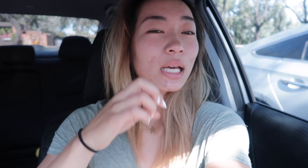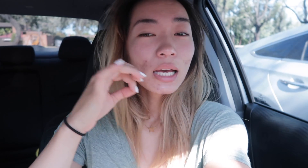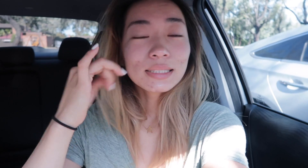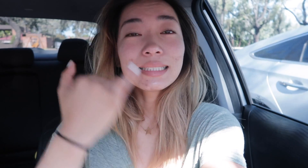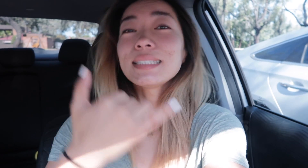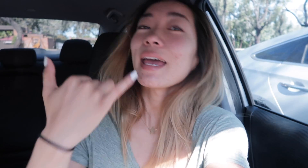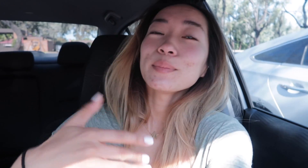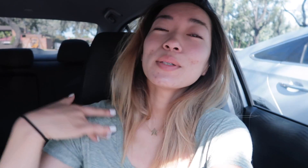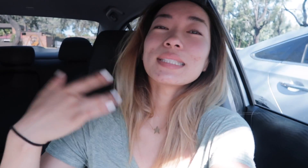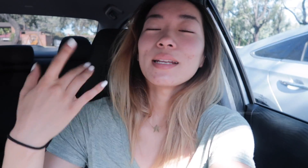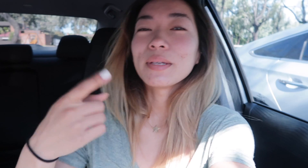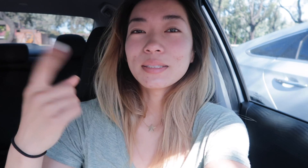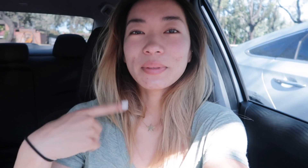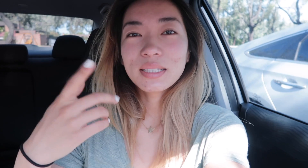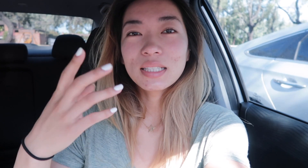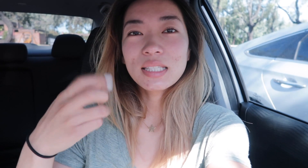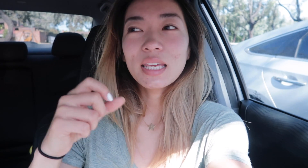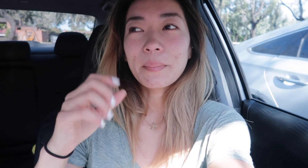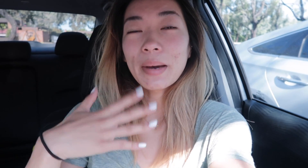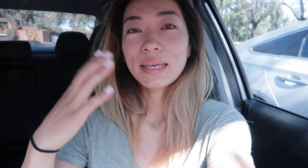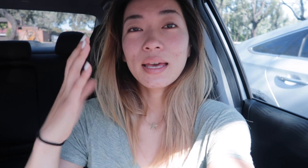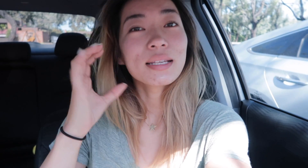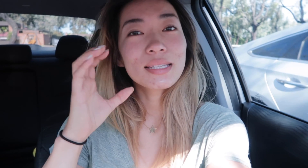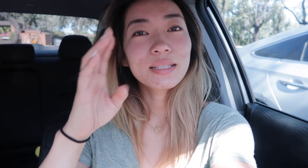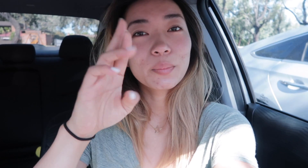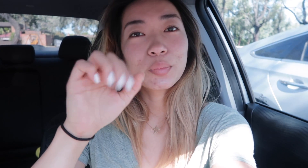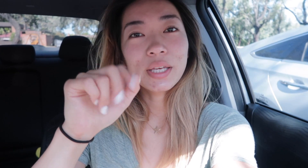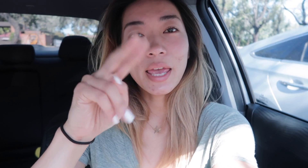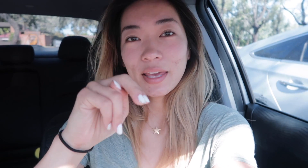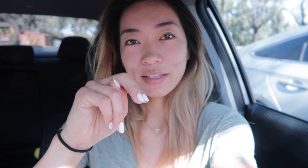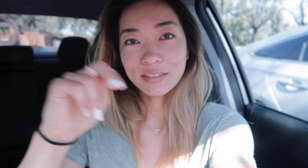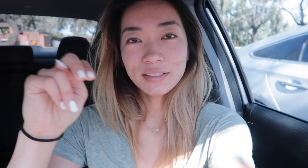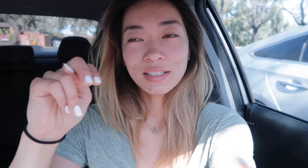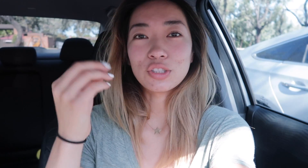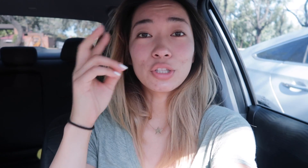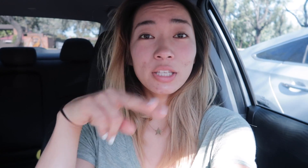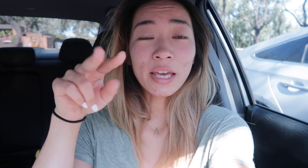today I'm so excited because I'm going to take my cousin Breanne. she's looking